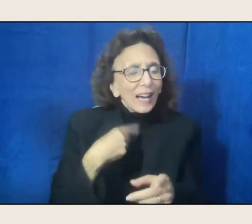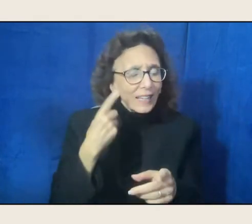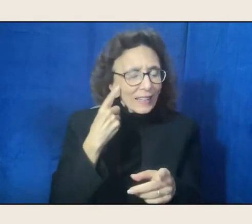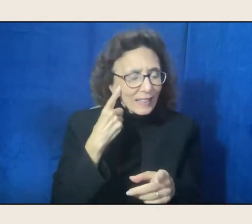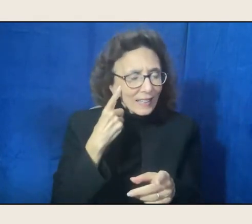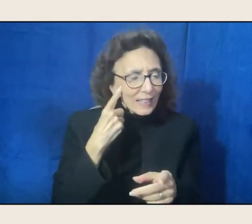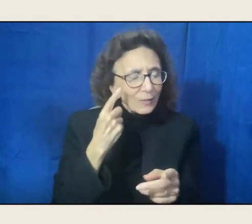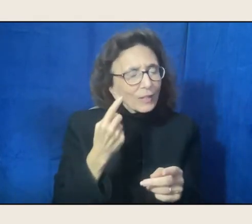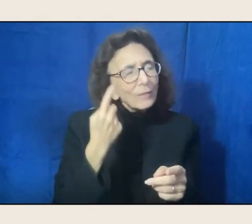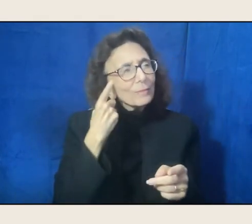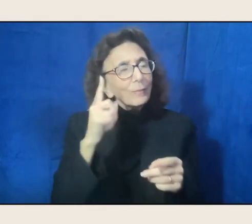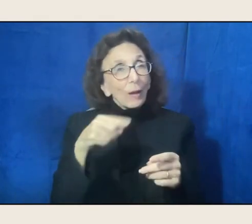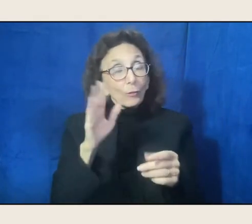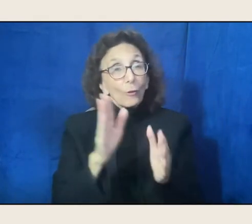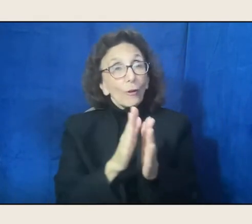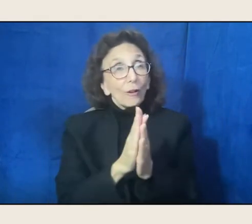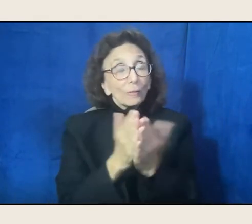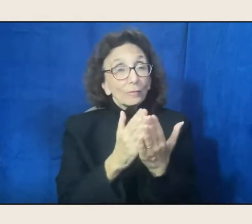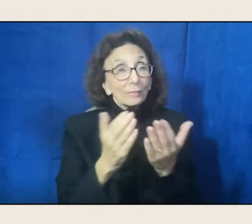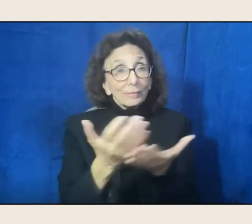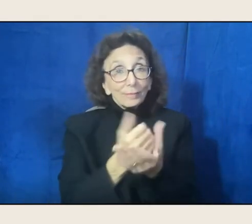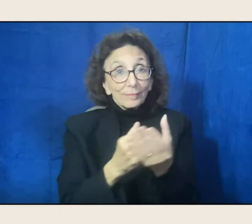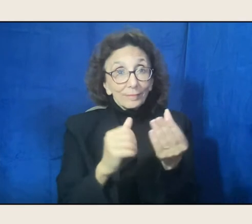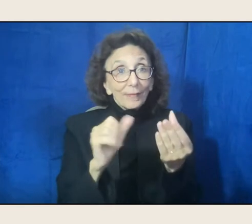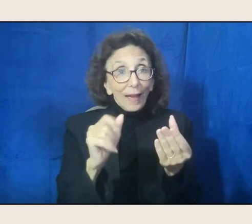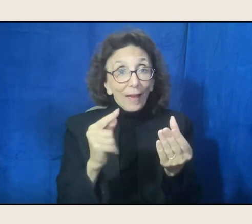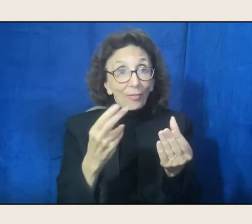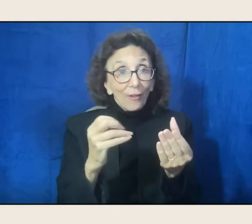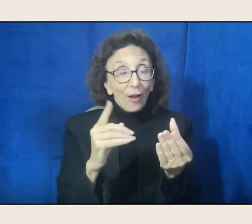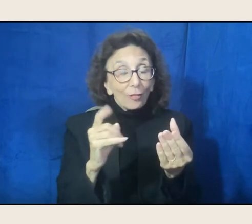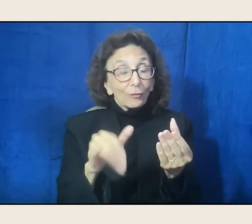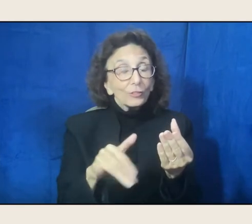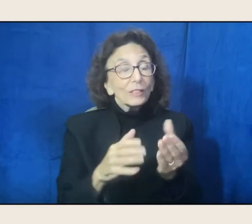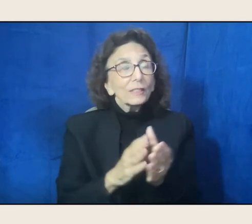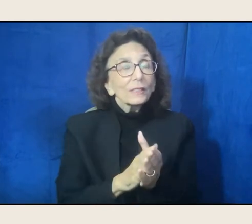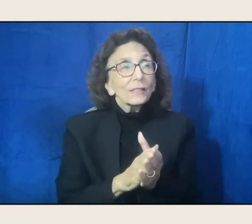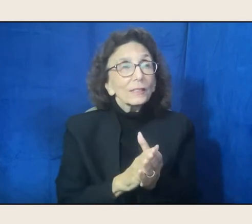and being understood as human beings,